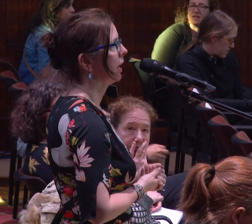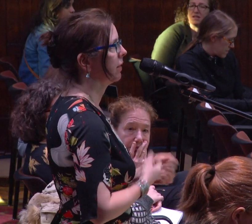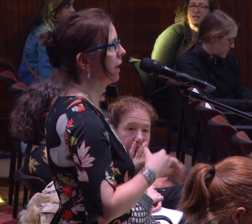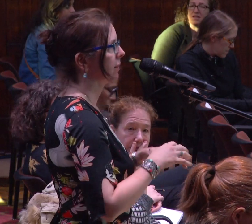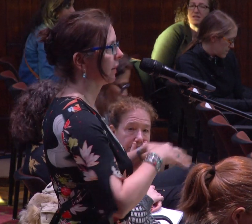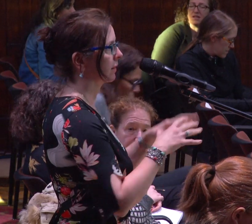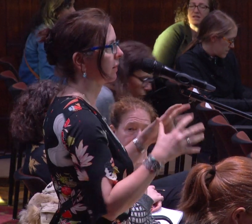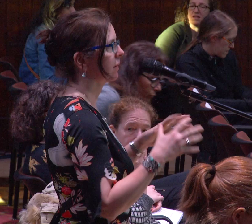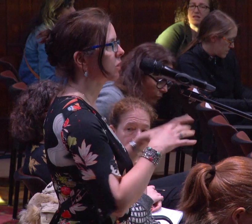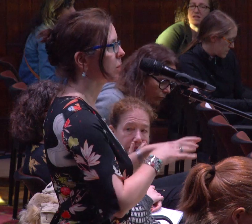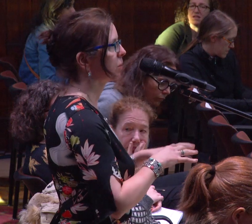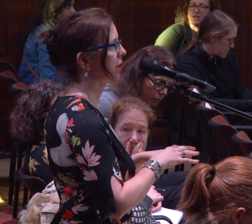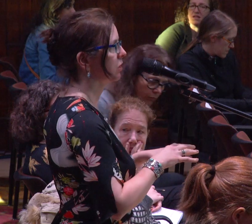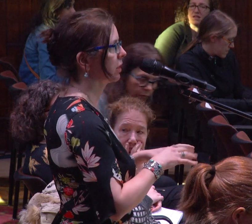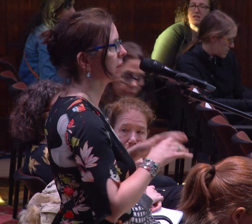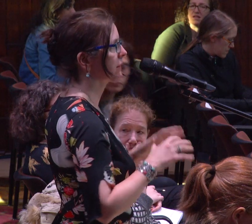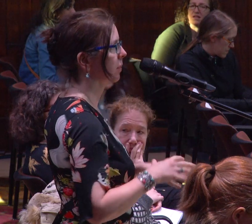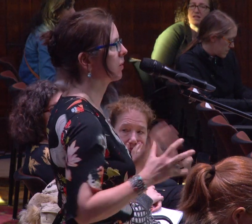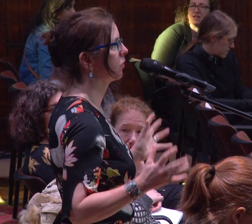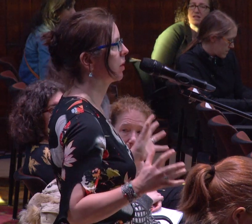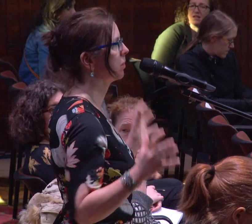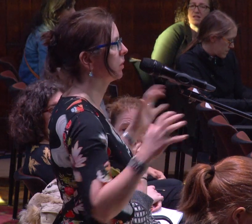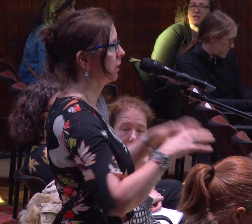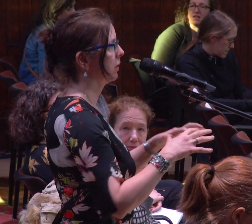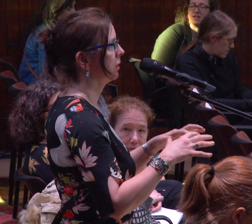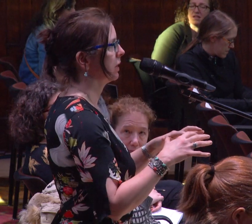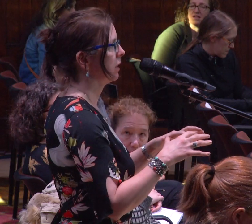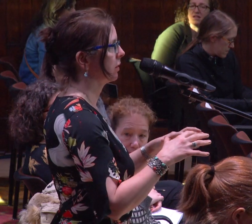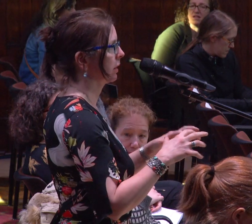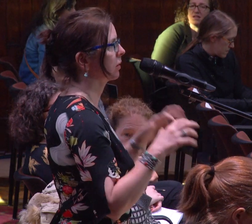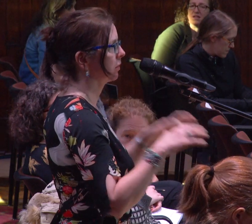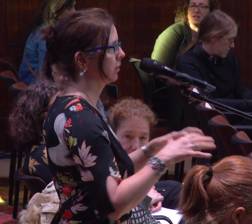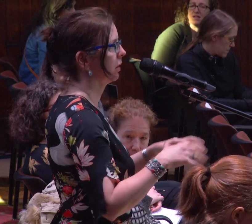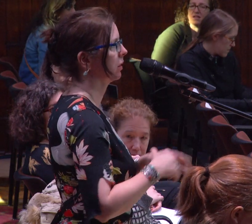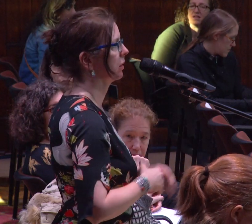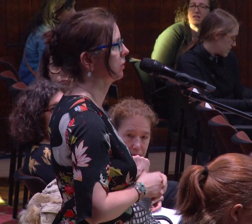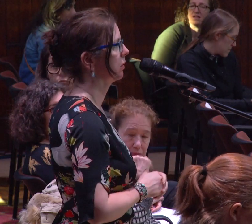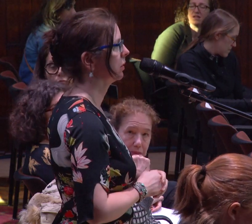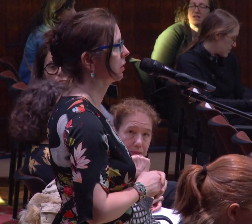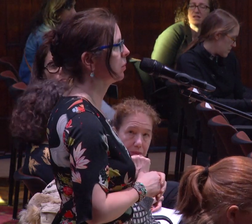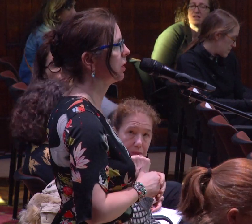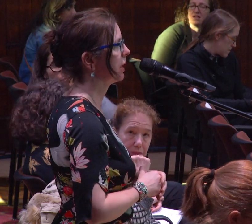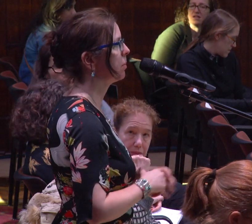and that sexist interpretation that's coming from the hearing community.